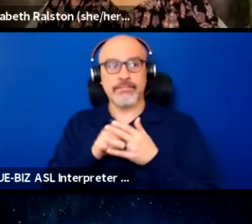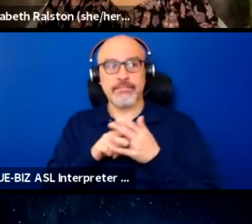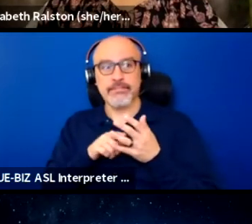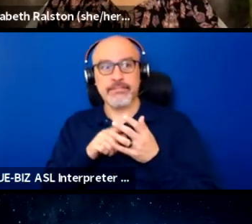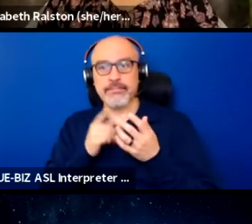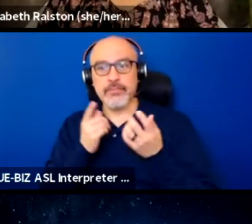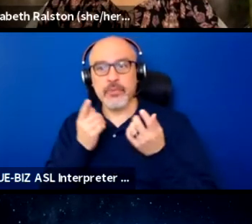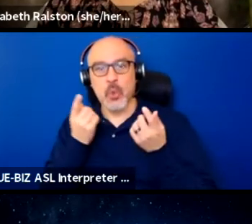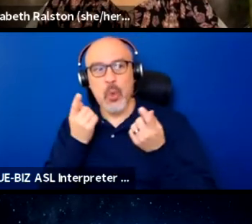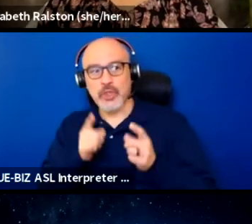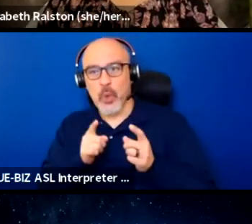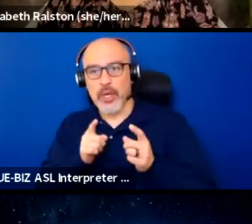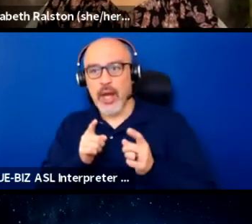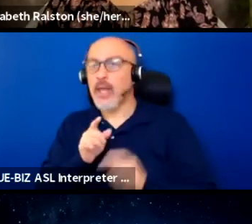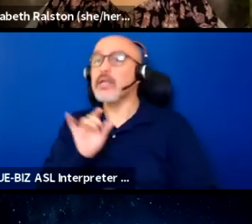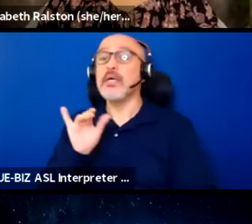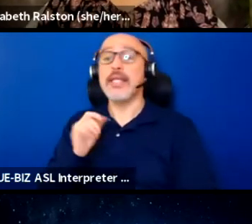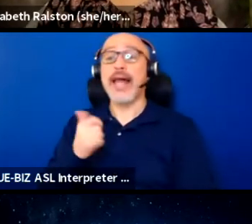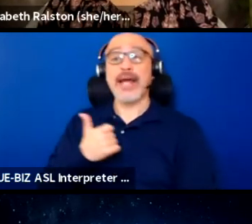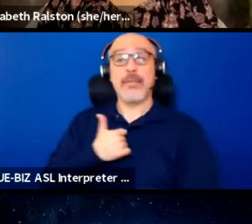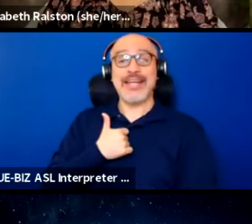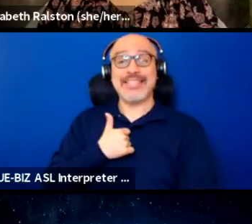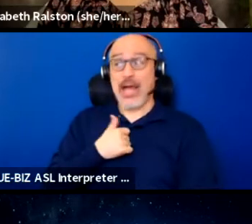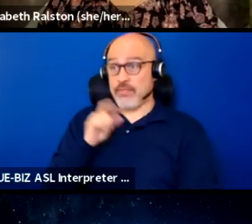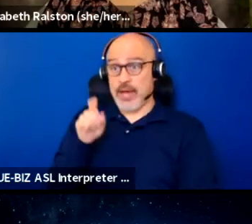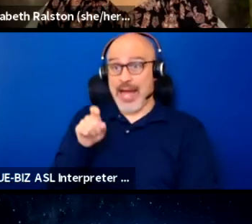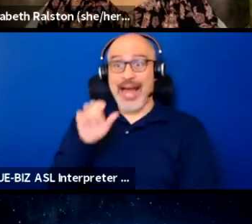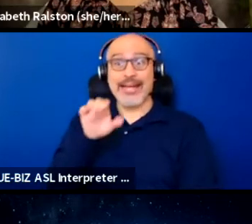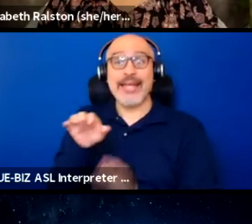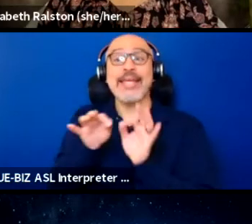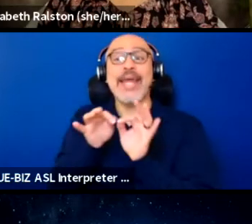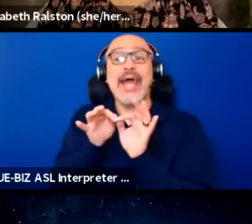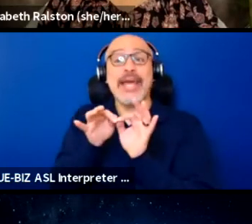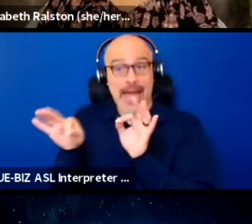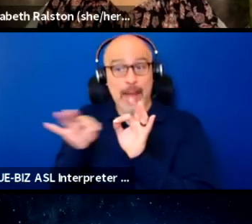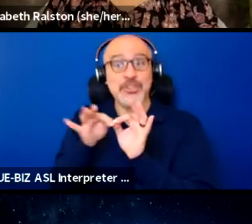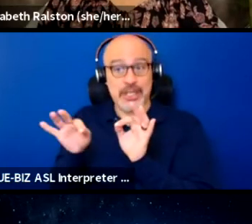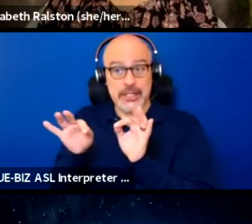Like myself, I need captions to function on a daily basis,